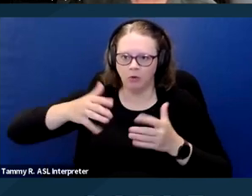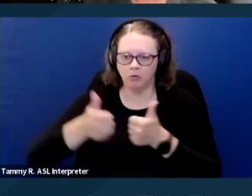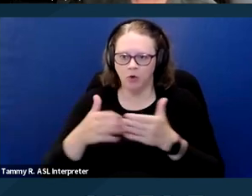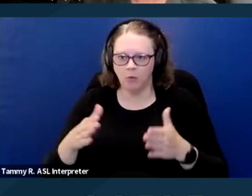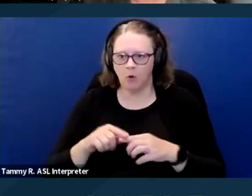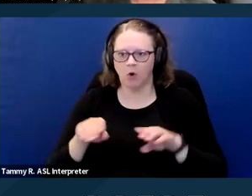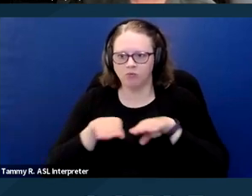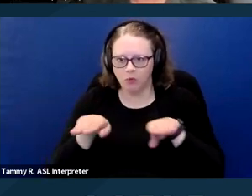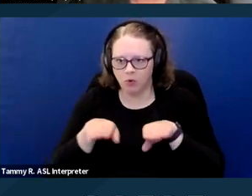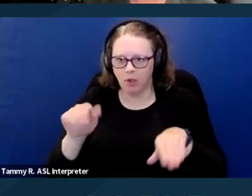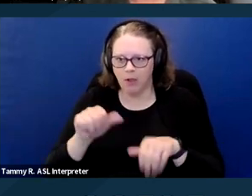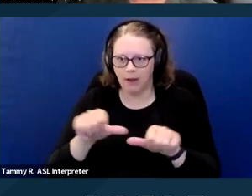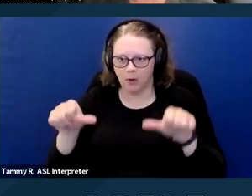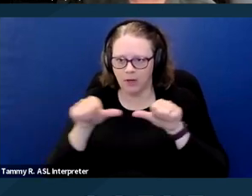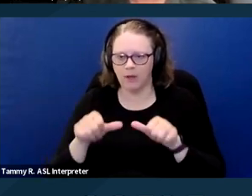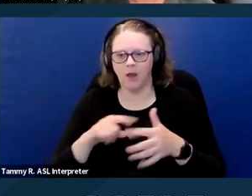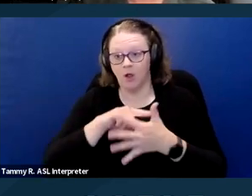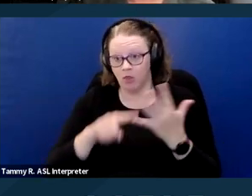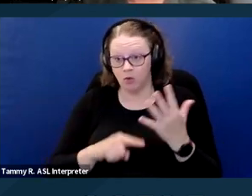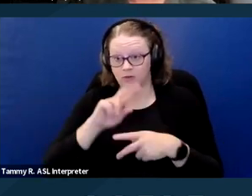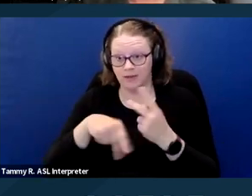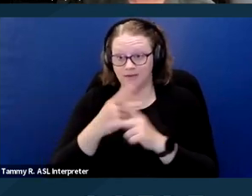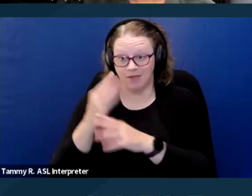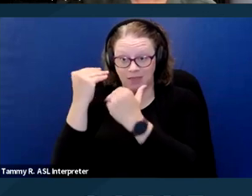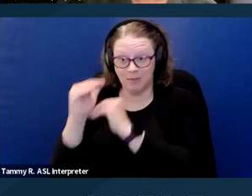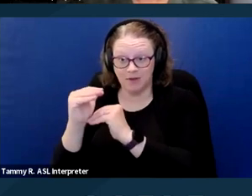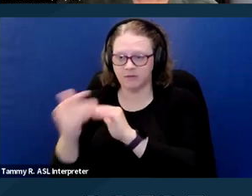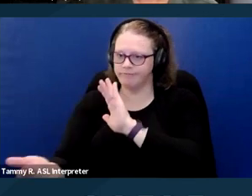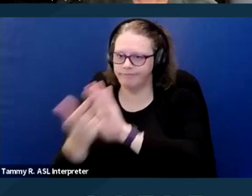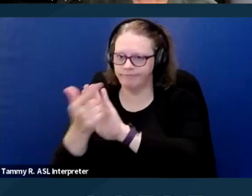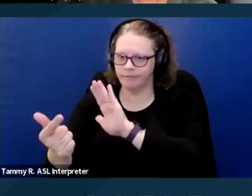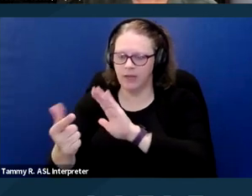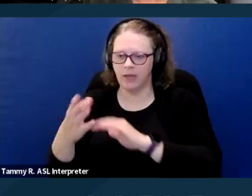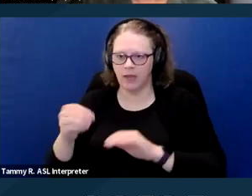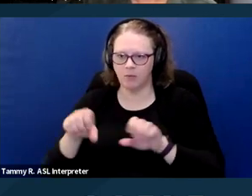Those types of restrictions are inappropriate and violate fair housing law. Next slide.